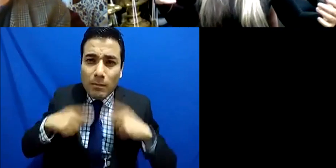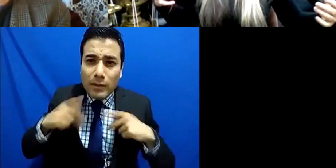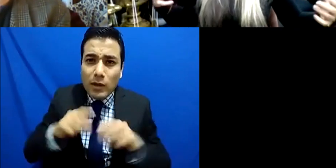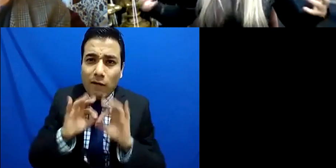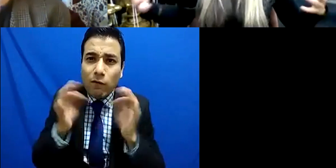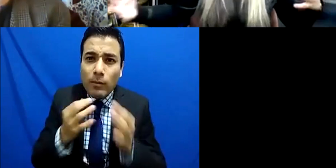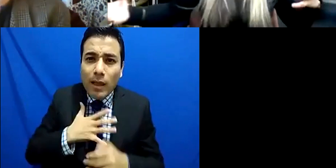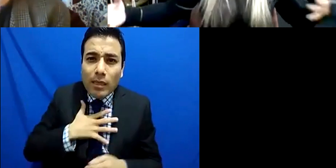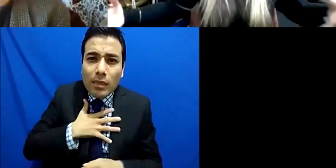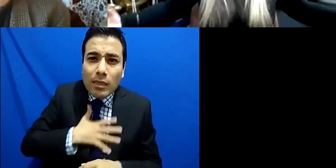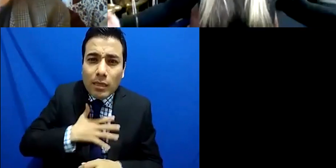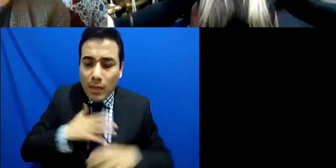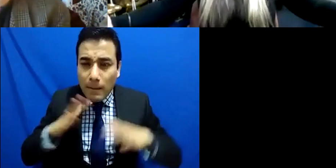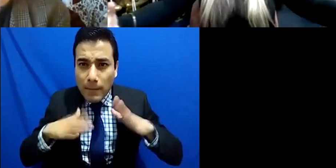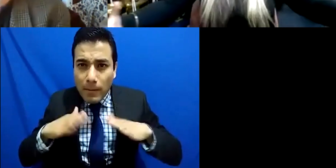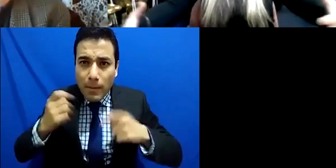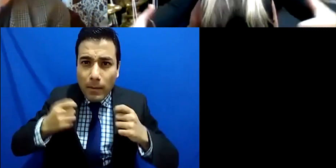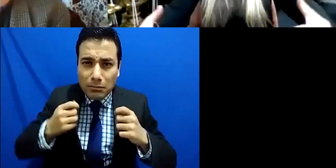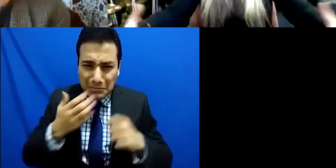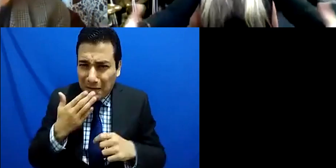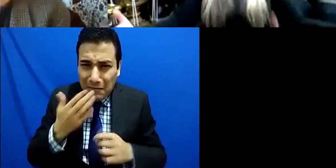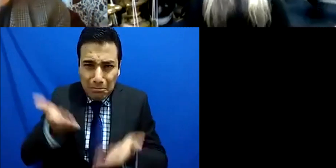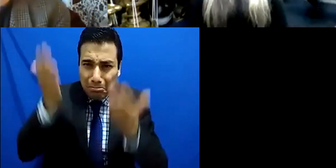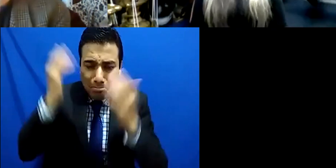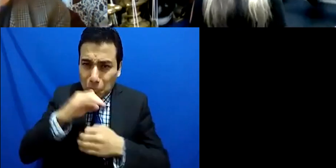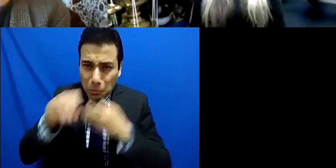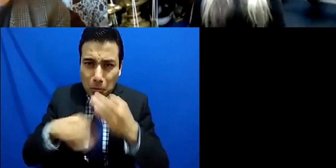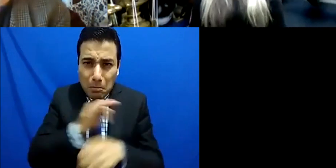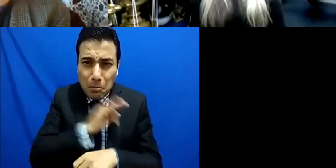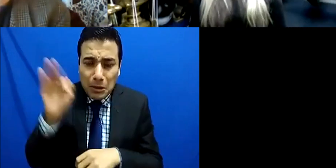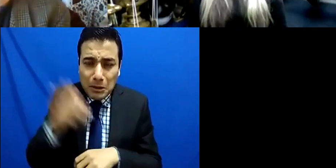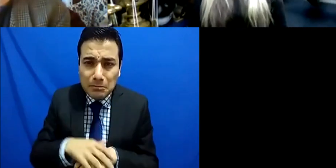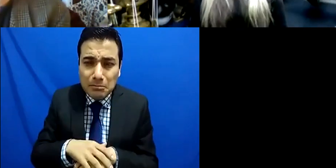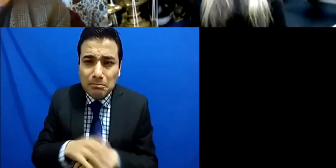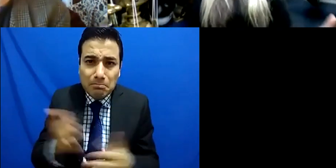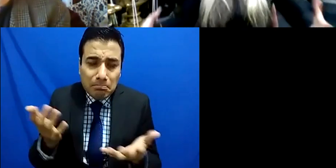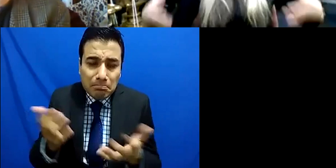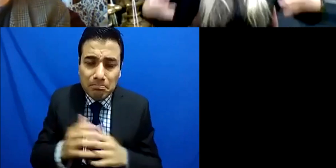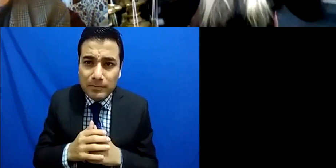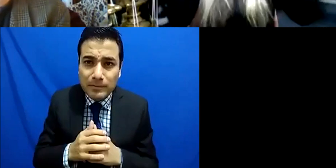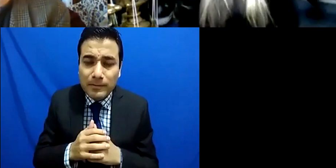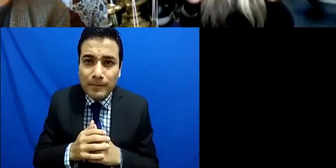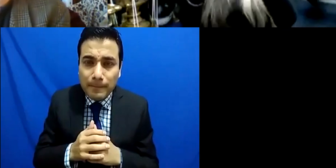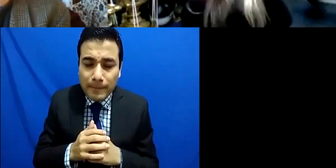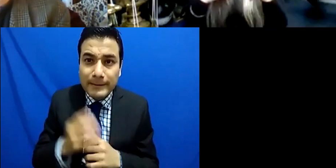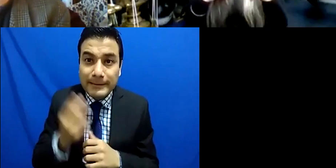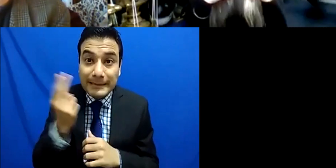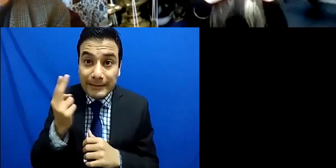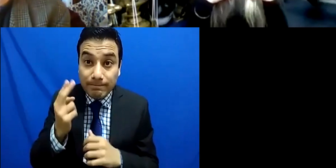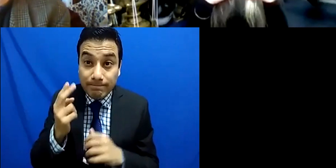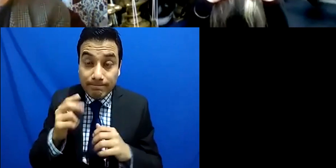feel as though you can grasp everybody's situations and we ourselves as individuals